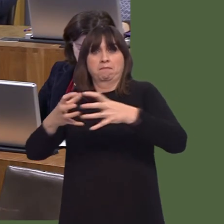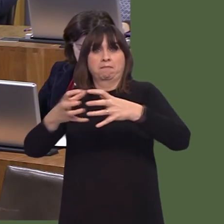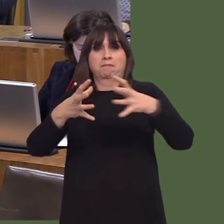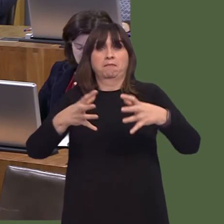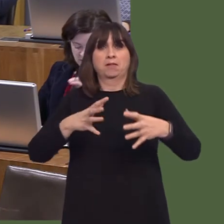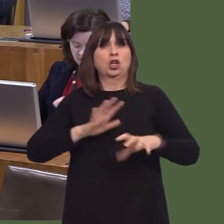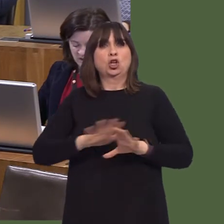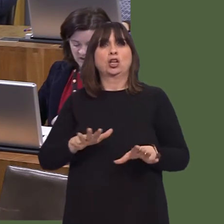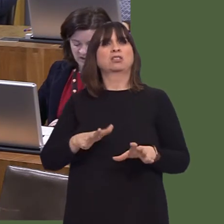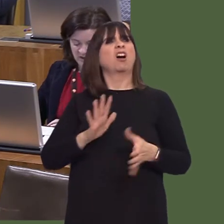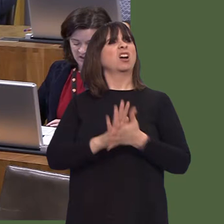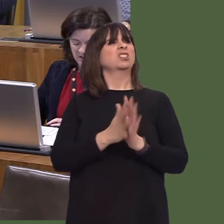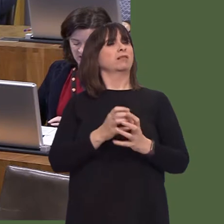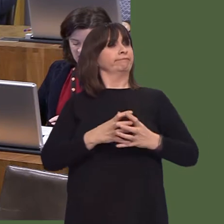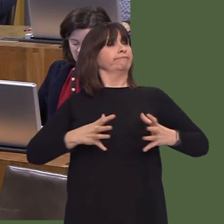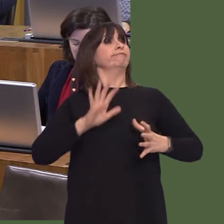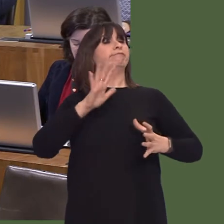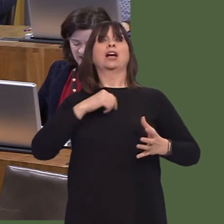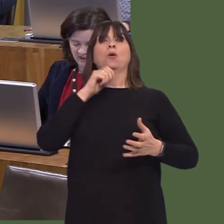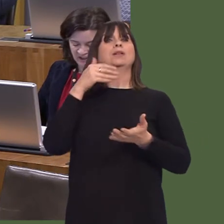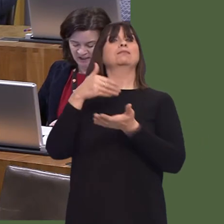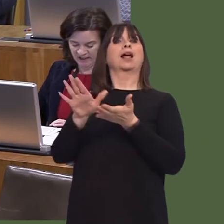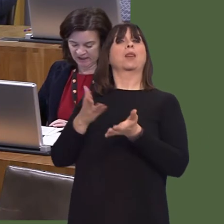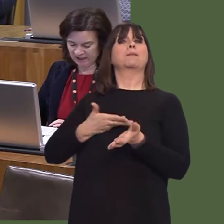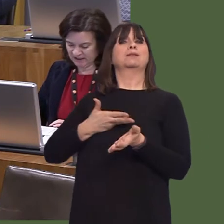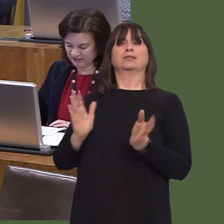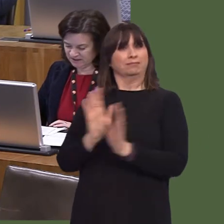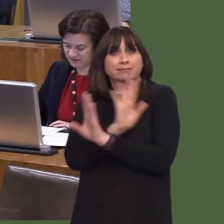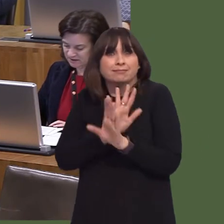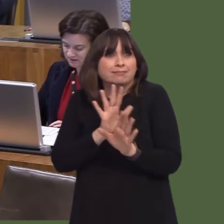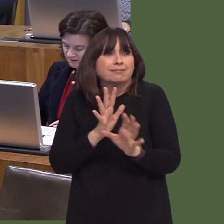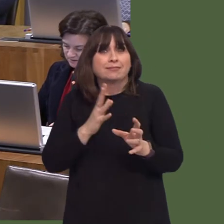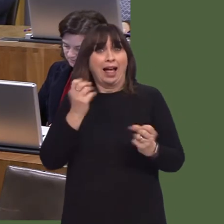in mind that the banks are withdrawing from so many communities, in order to give people